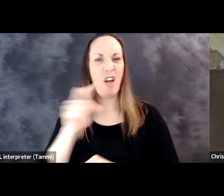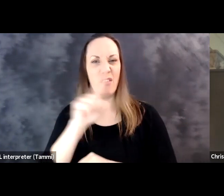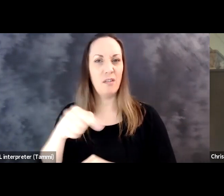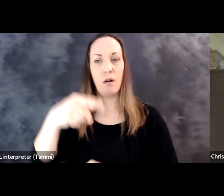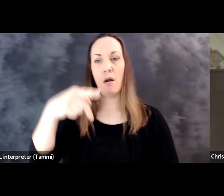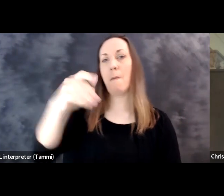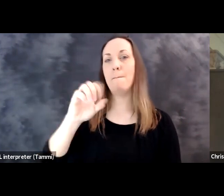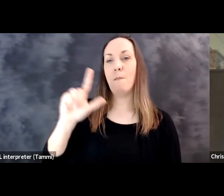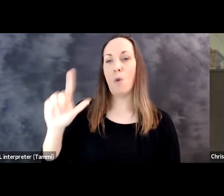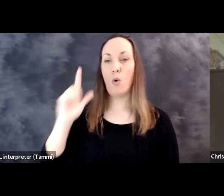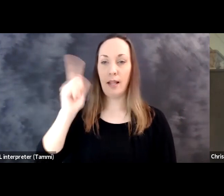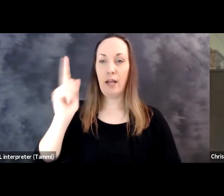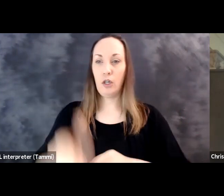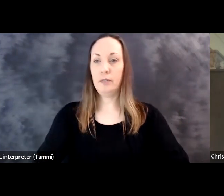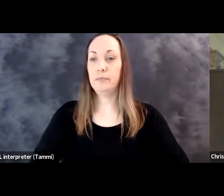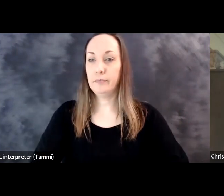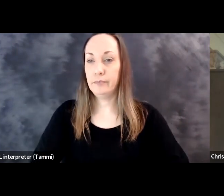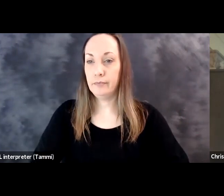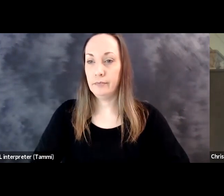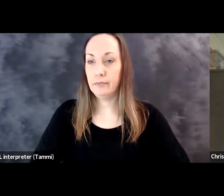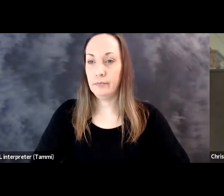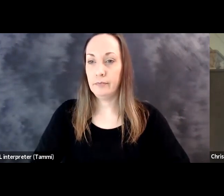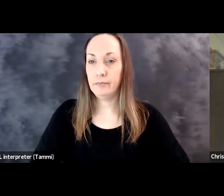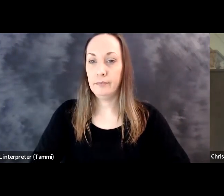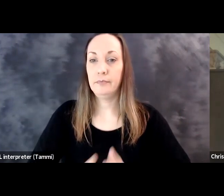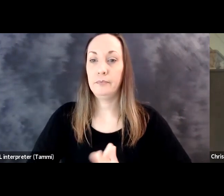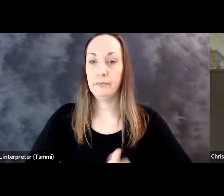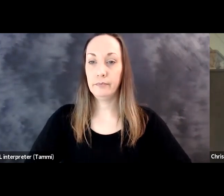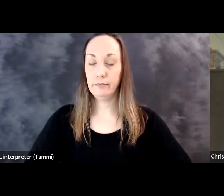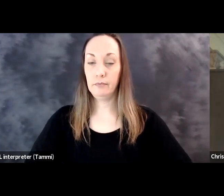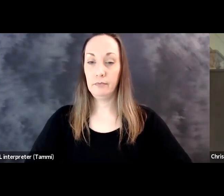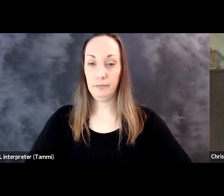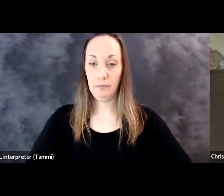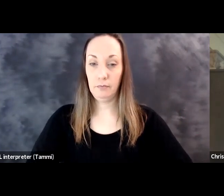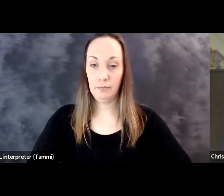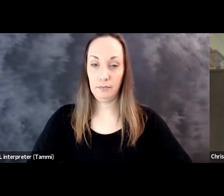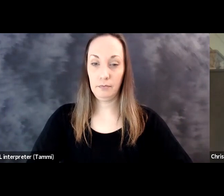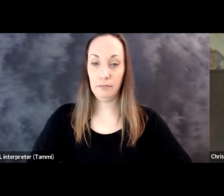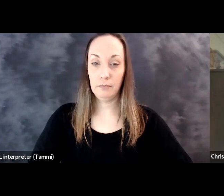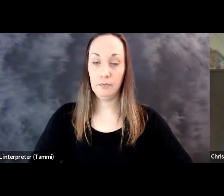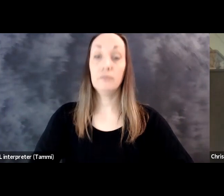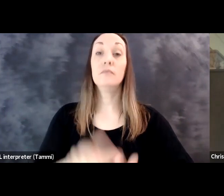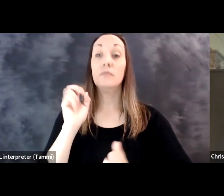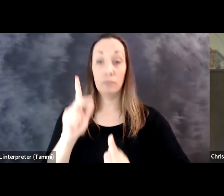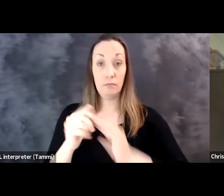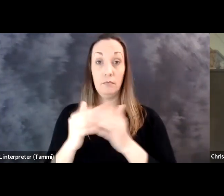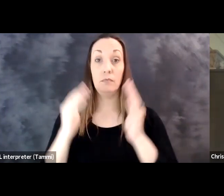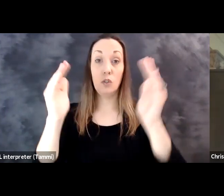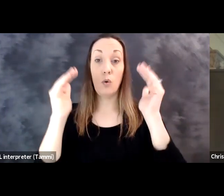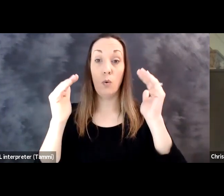appreciate it and we'll have another poll coming up later on.